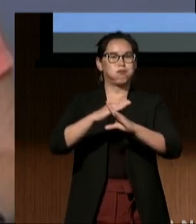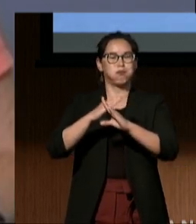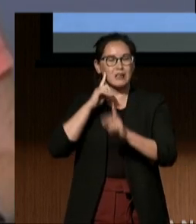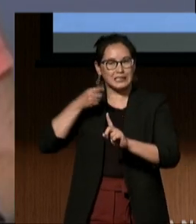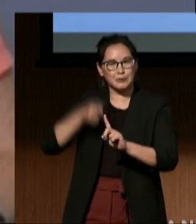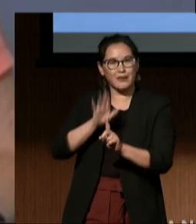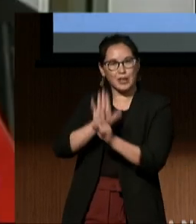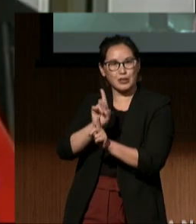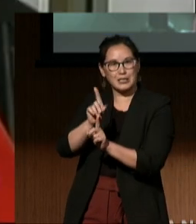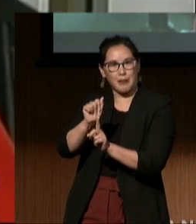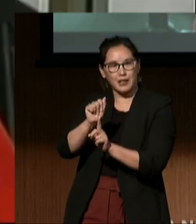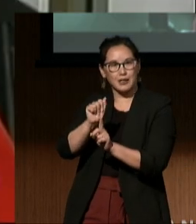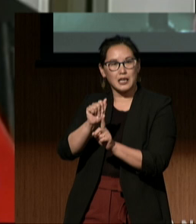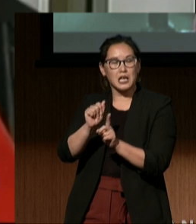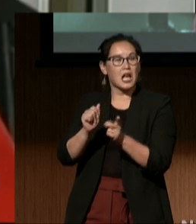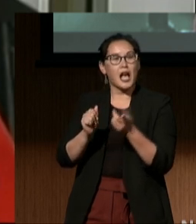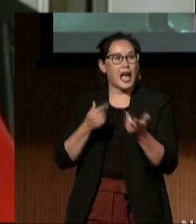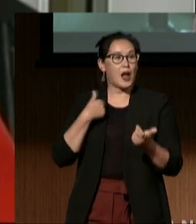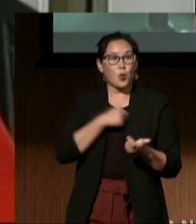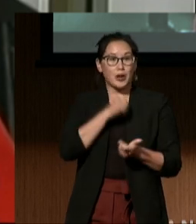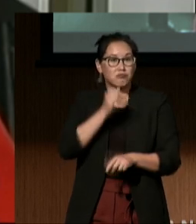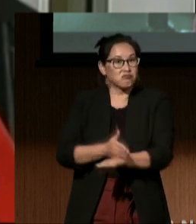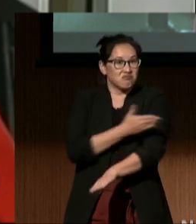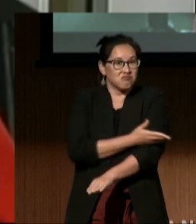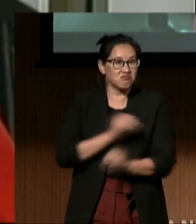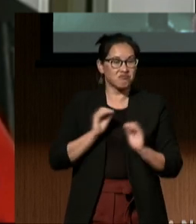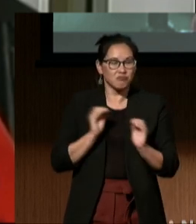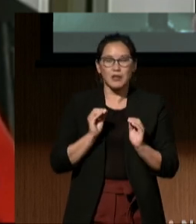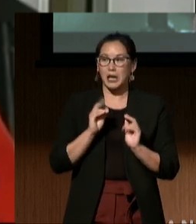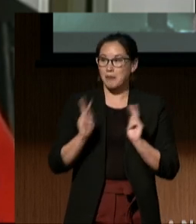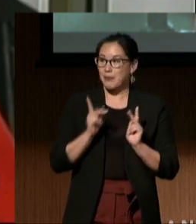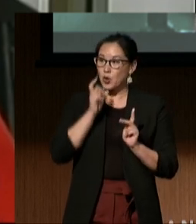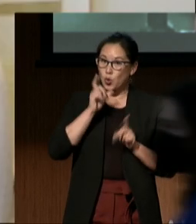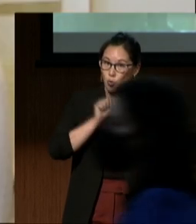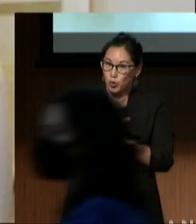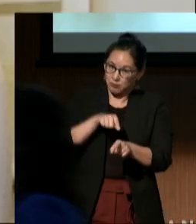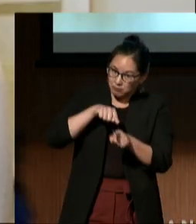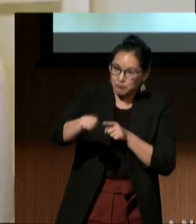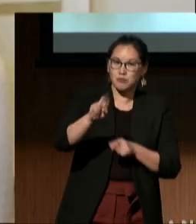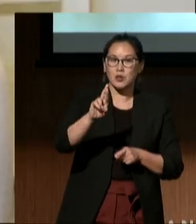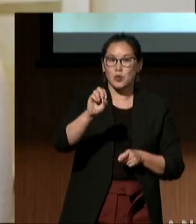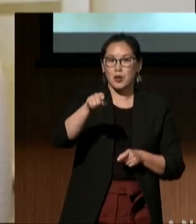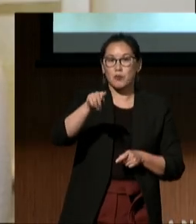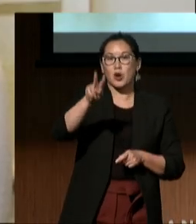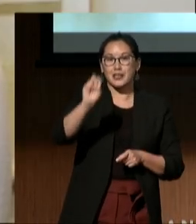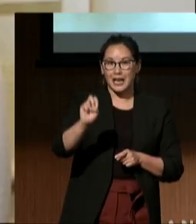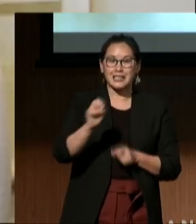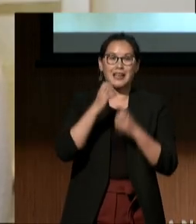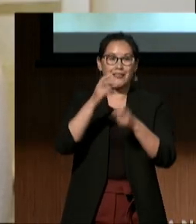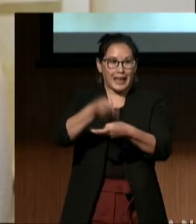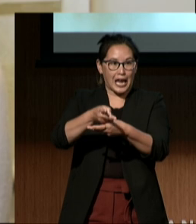but that aren't necessarily recognized by those who are in the area of reproductive care, reproductive justice, and reproductive rights.